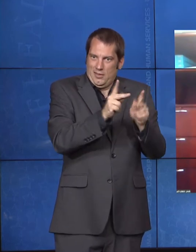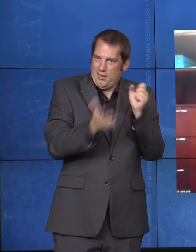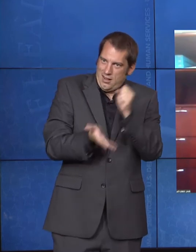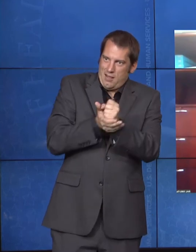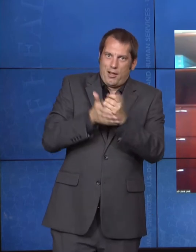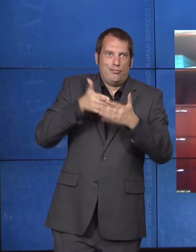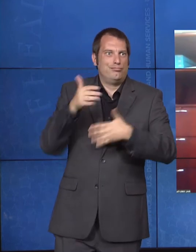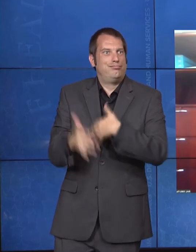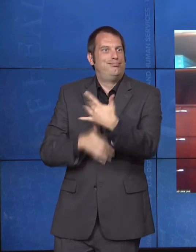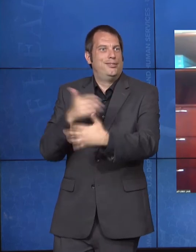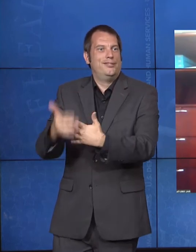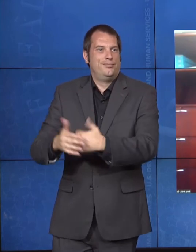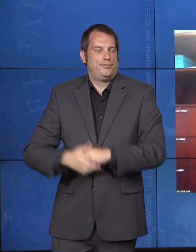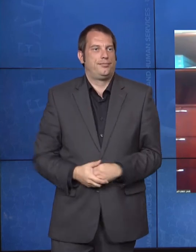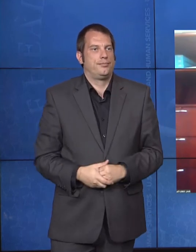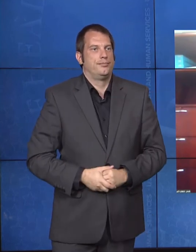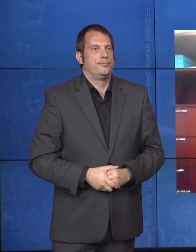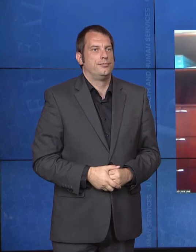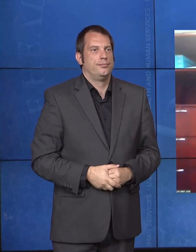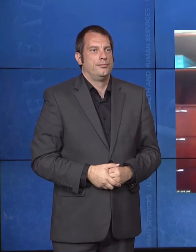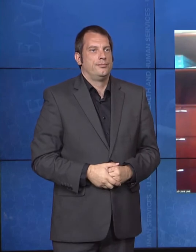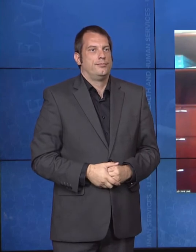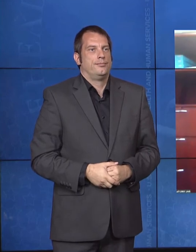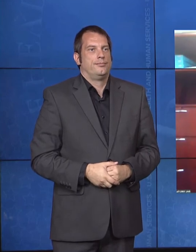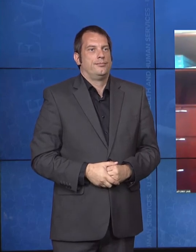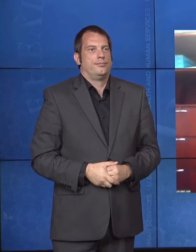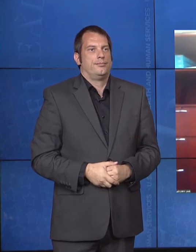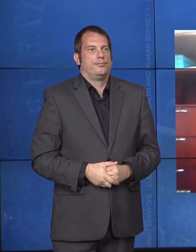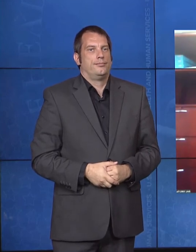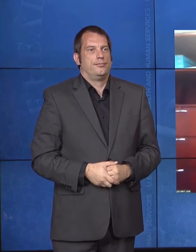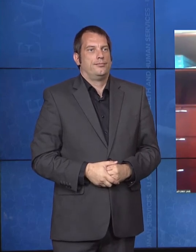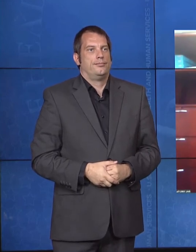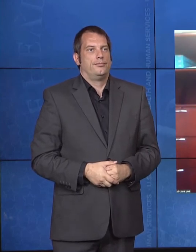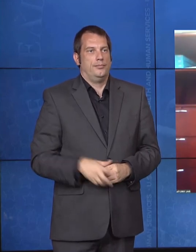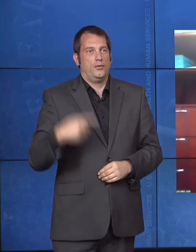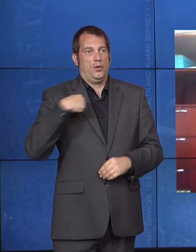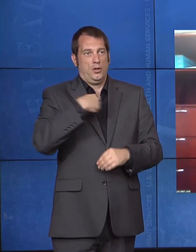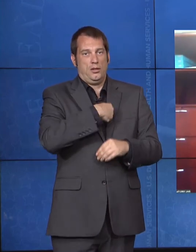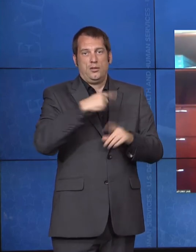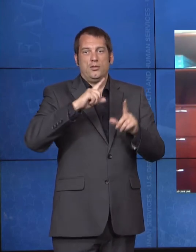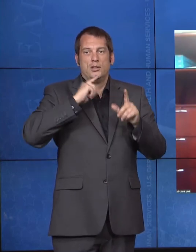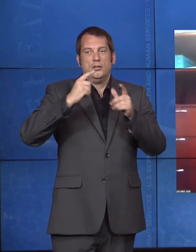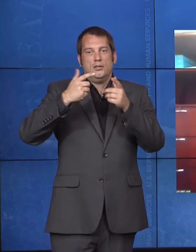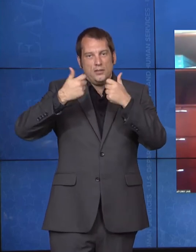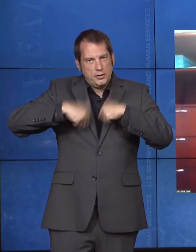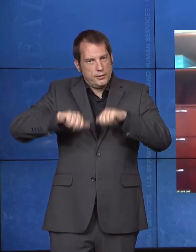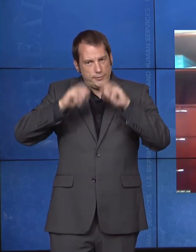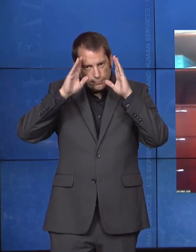the footprint of institutional care. For us, even though it means that maybe some of the operational day-to-day work of coming